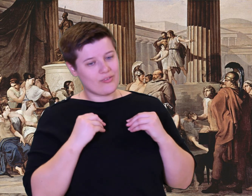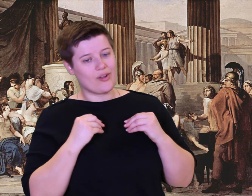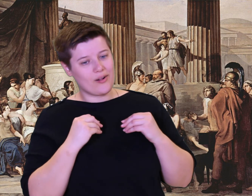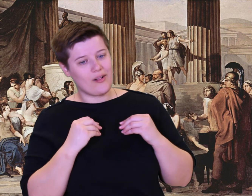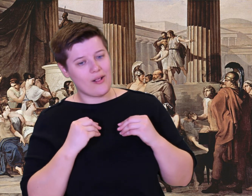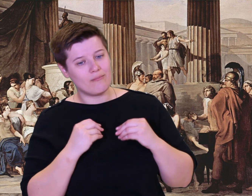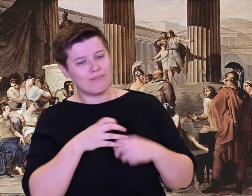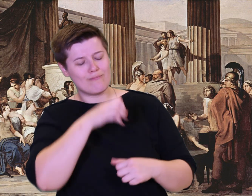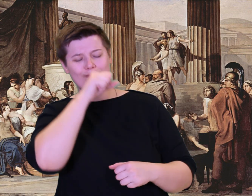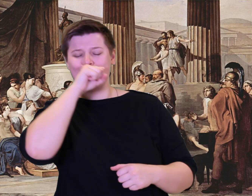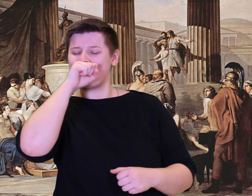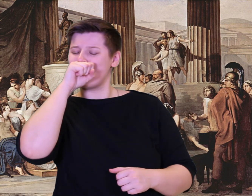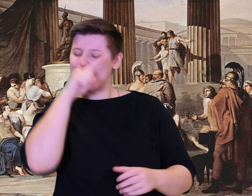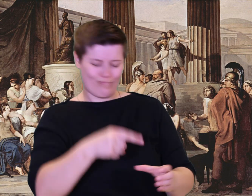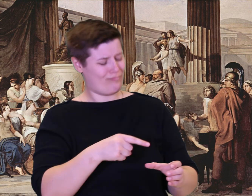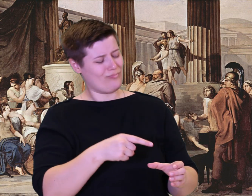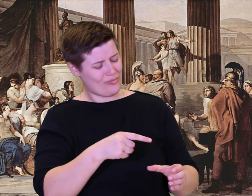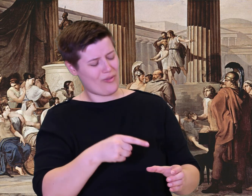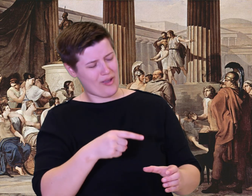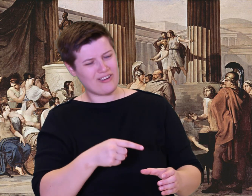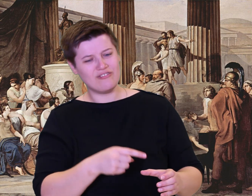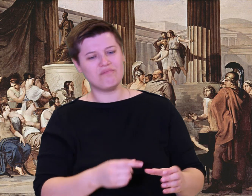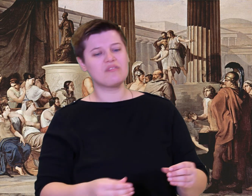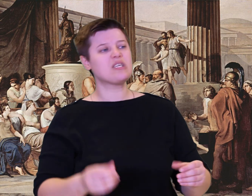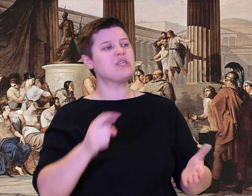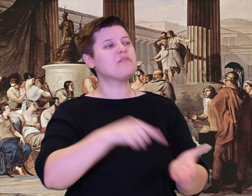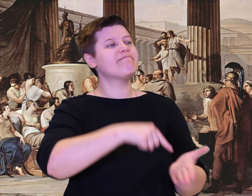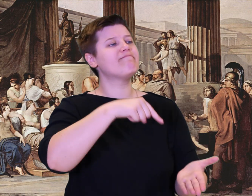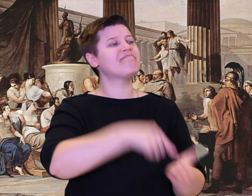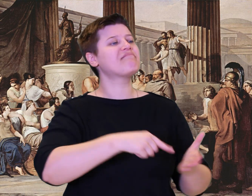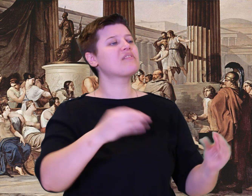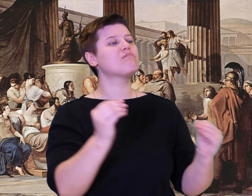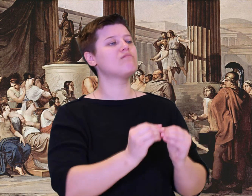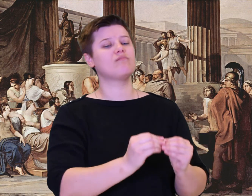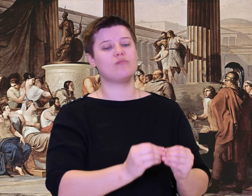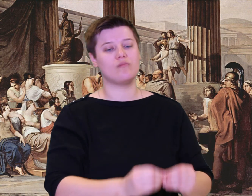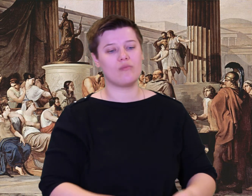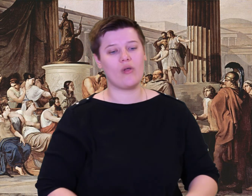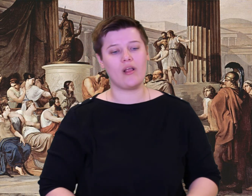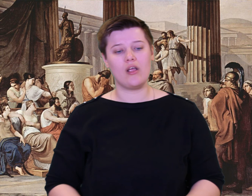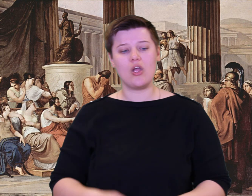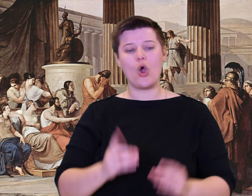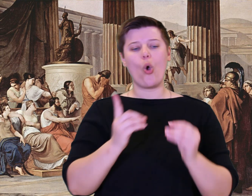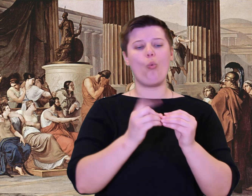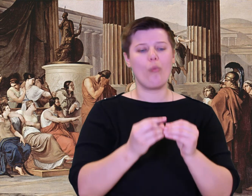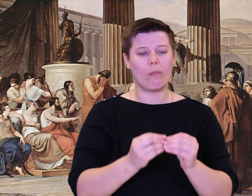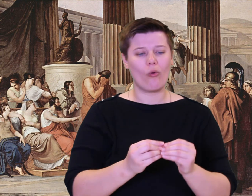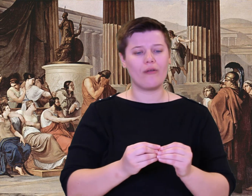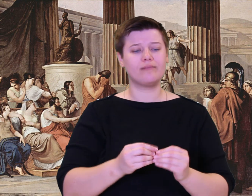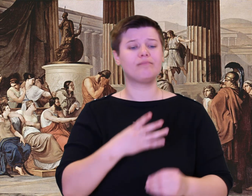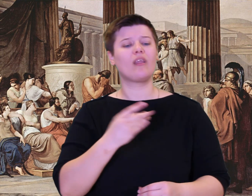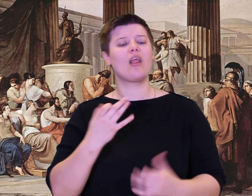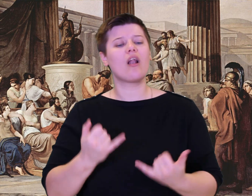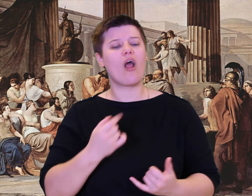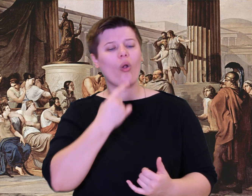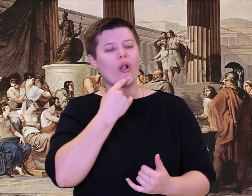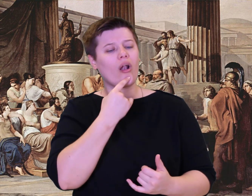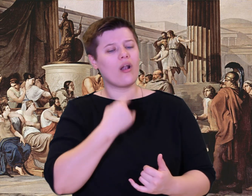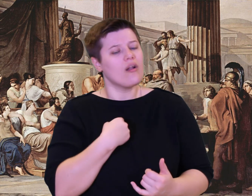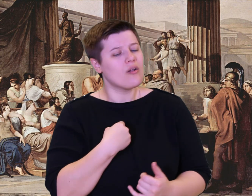"Another! And now tell me your name so I can give you a present as my guest, one